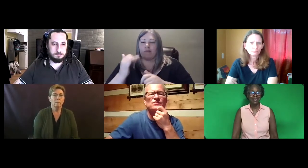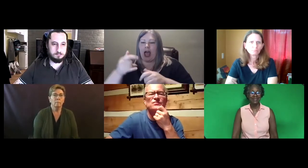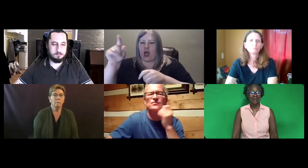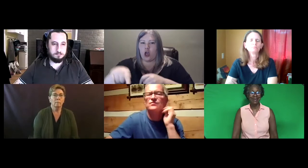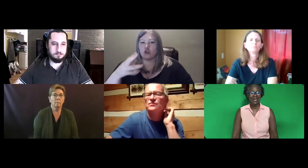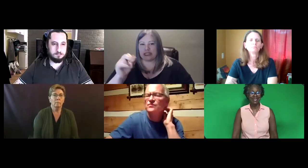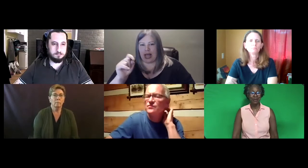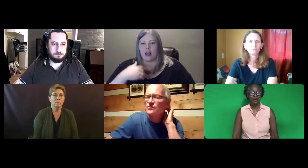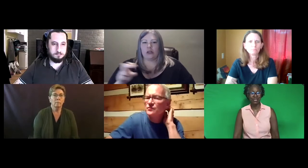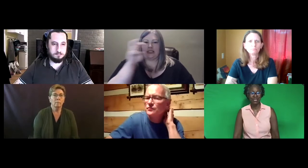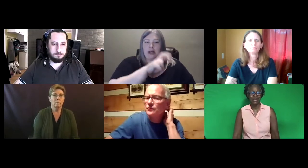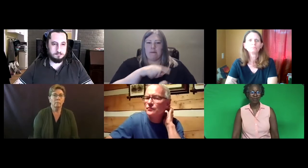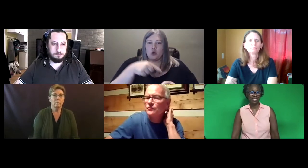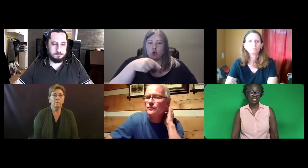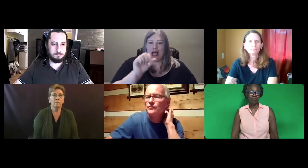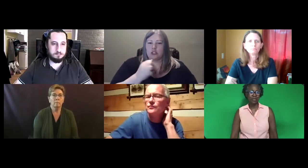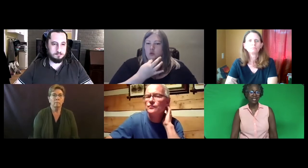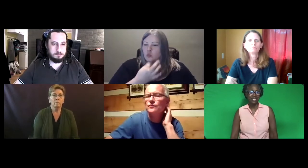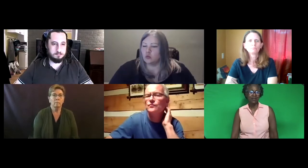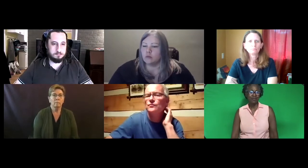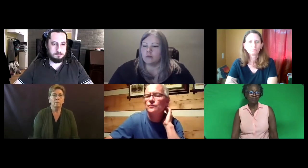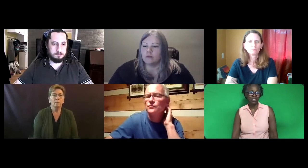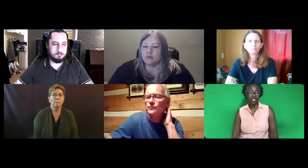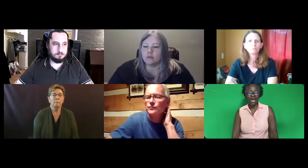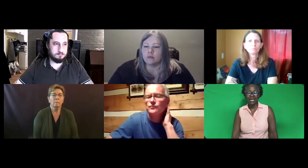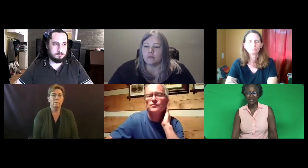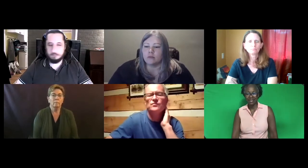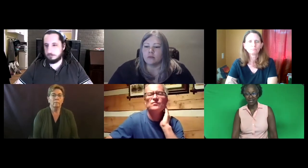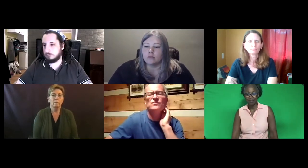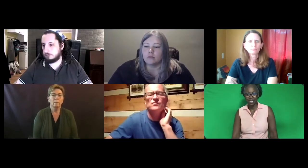I guess your question is a little separate from the chat.